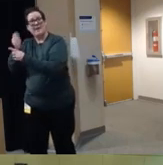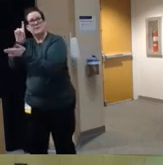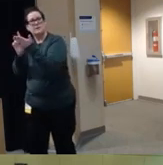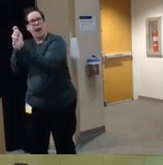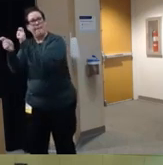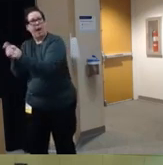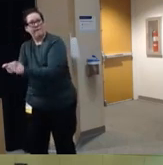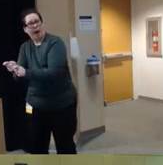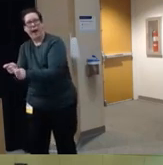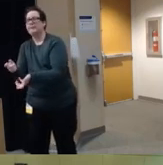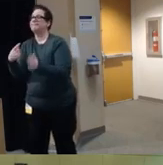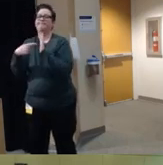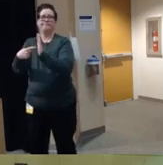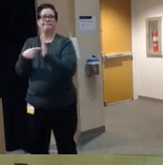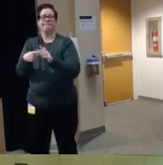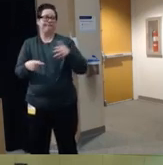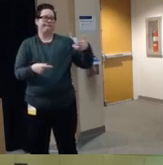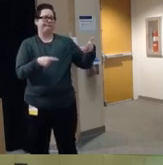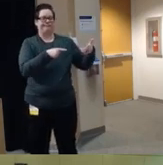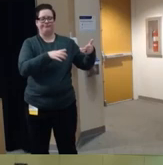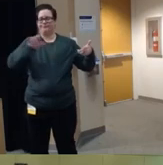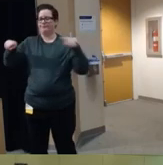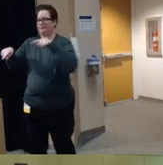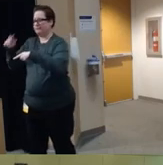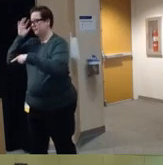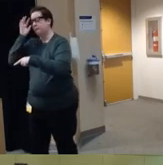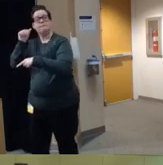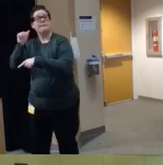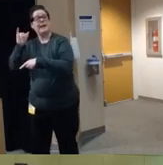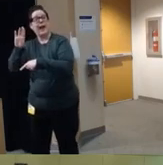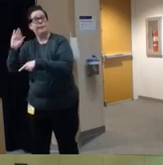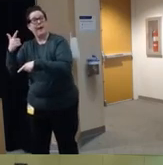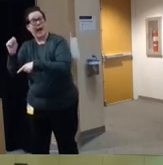talking about for example the firearm I'm sorry the um airbag um changes that were made with